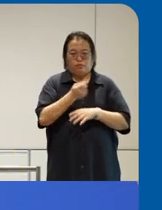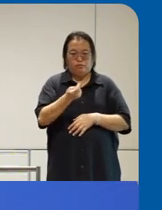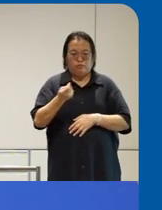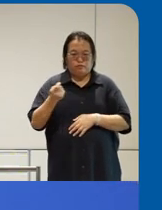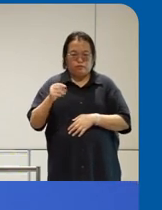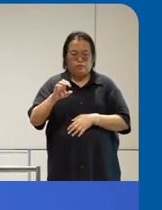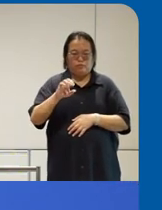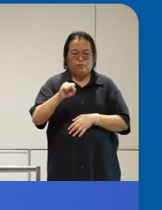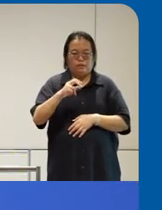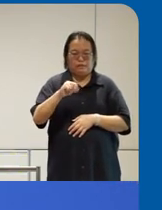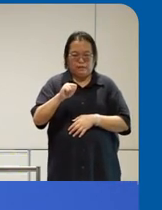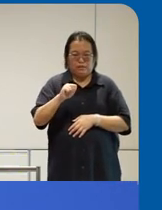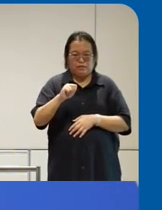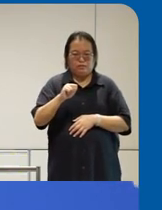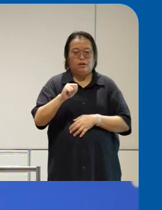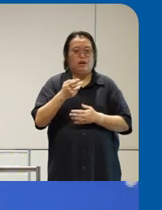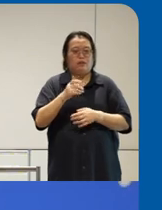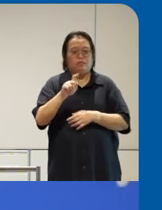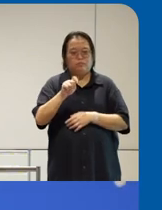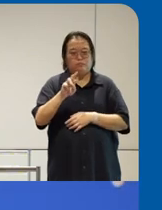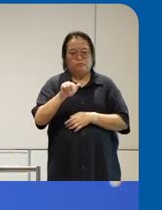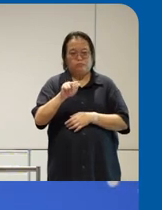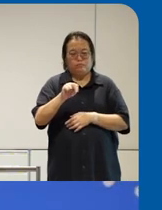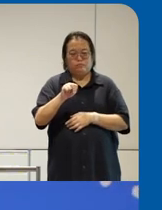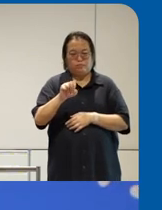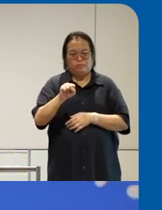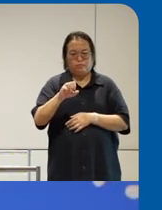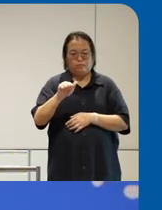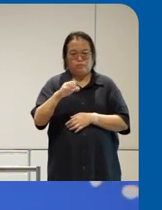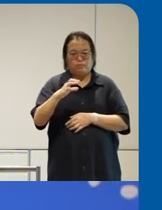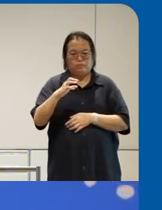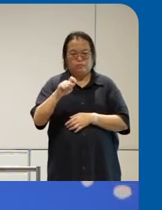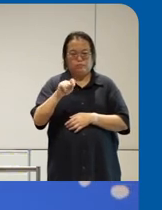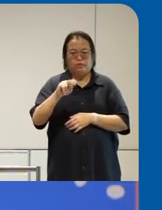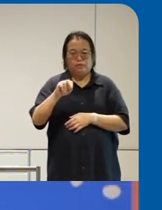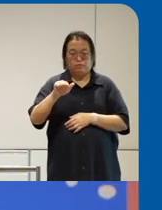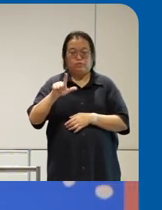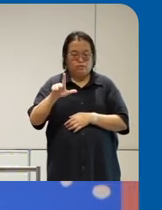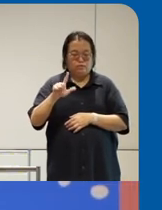much of the government tools that is important for Citizens uh is transactional you have to log in